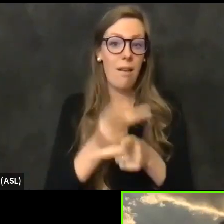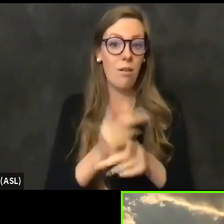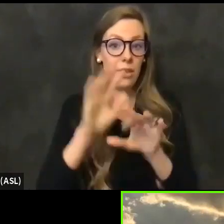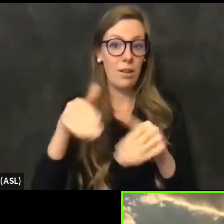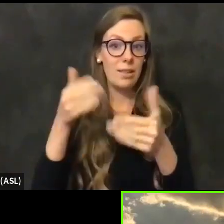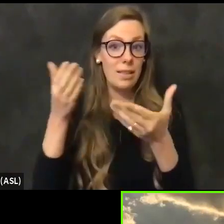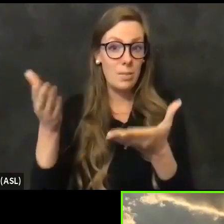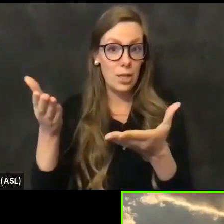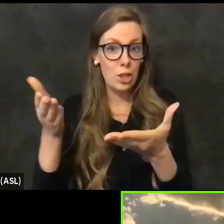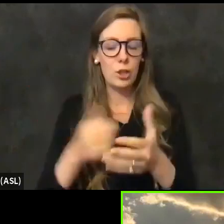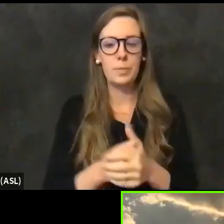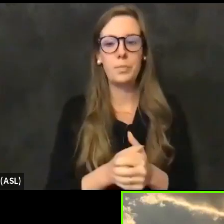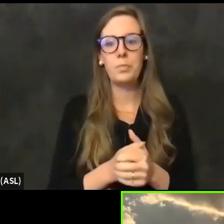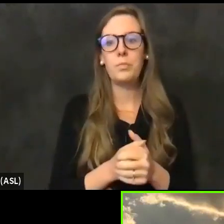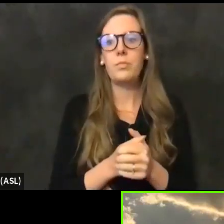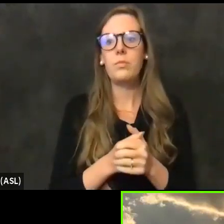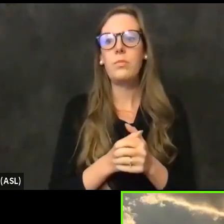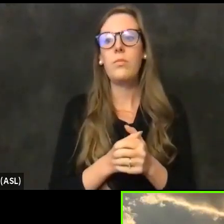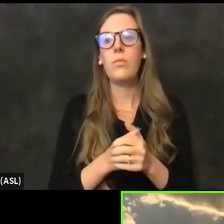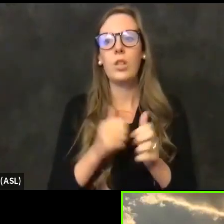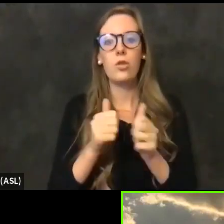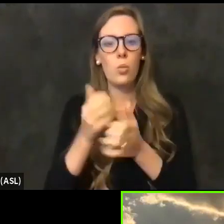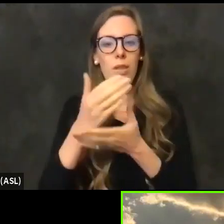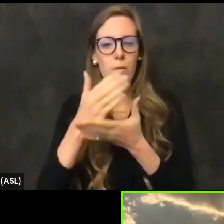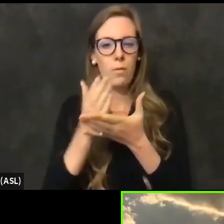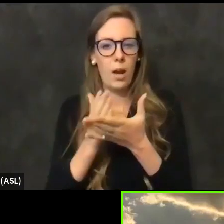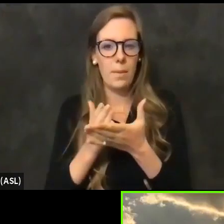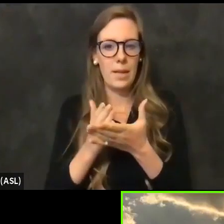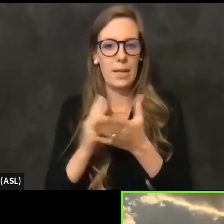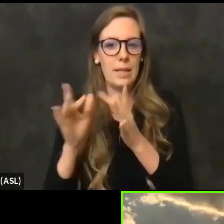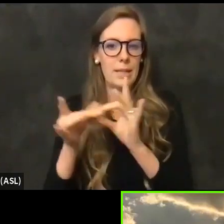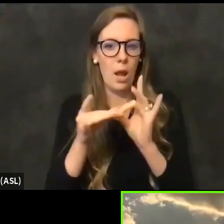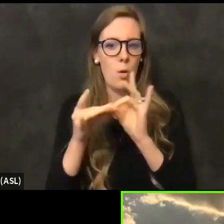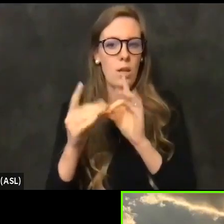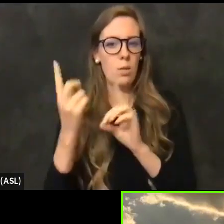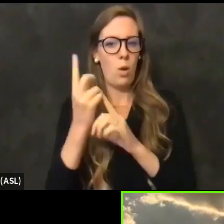So with a fragmented network, this has been one of the difficulties in